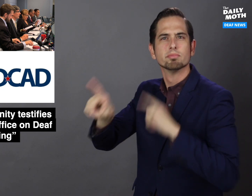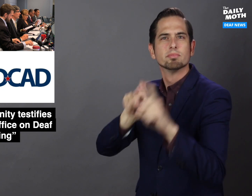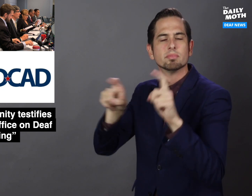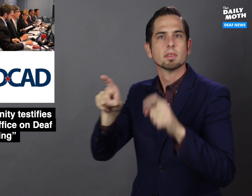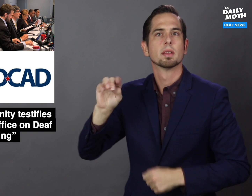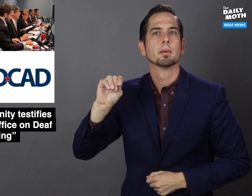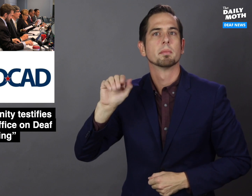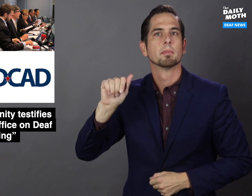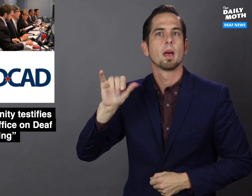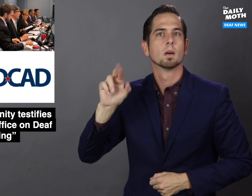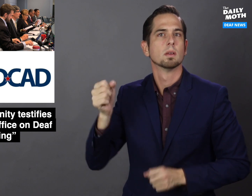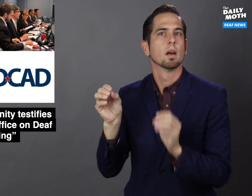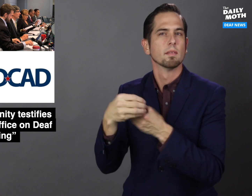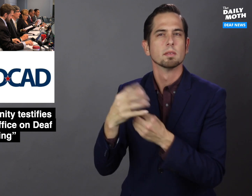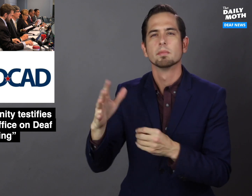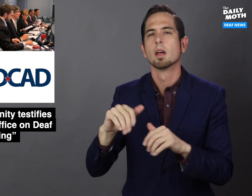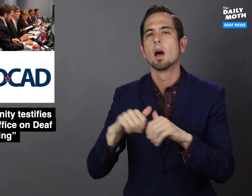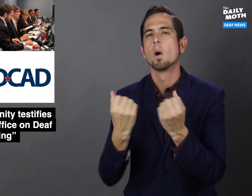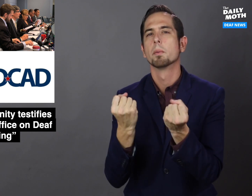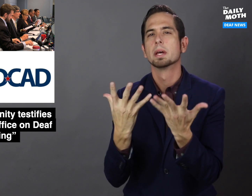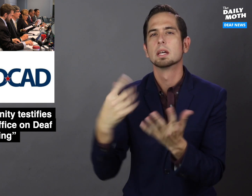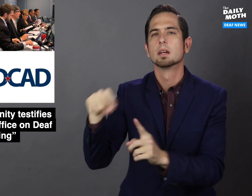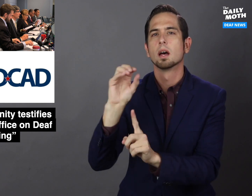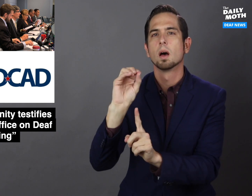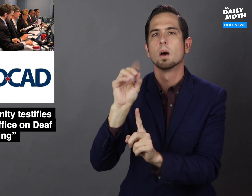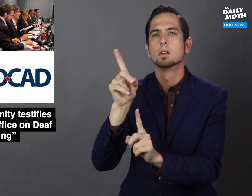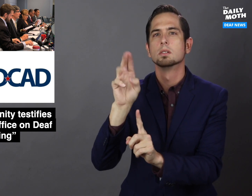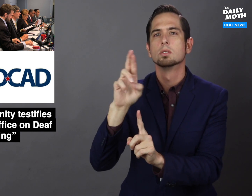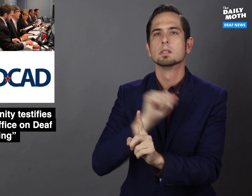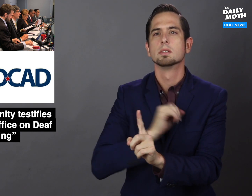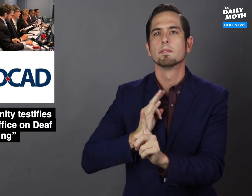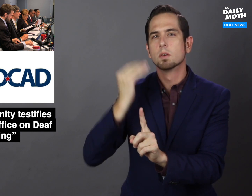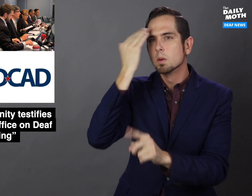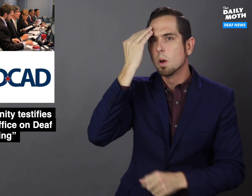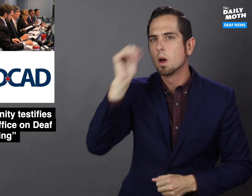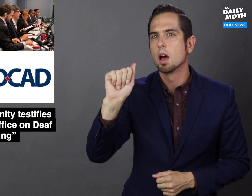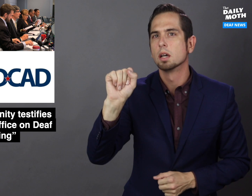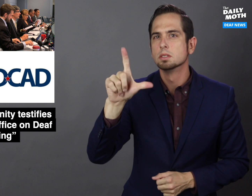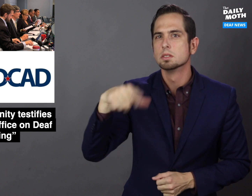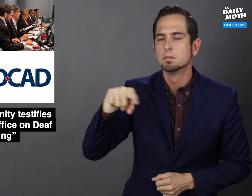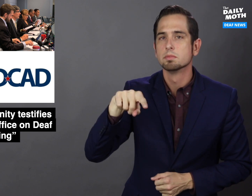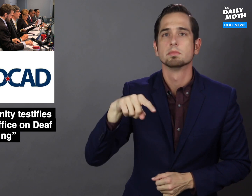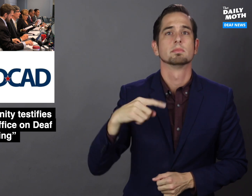the Mayor's office "How many ODR staff know ASL?"